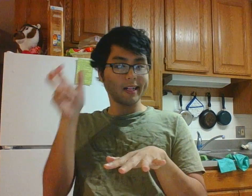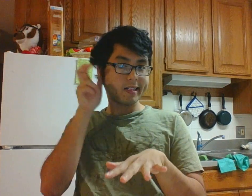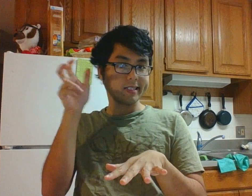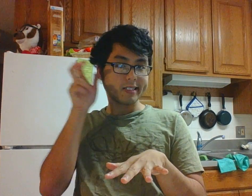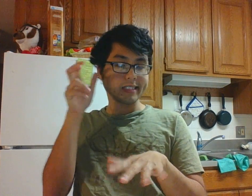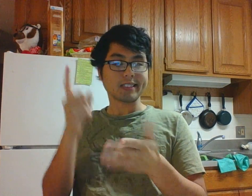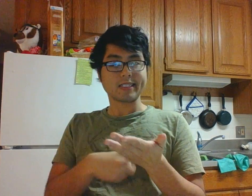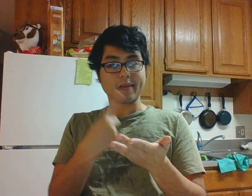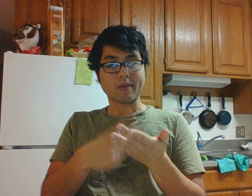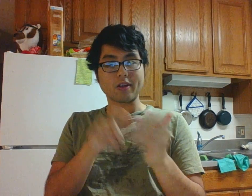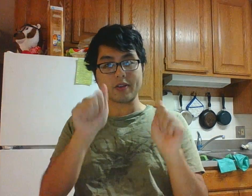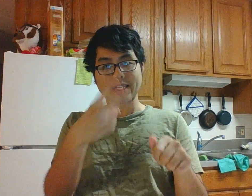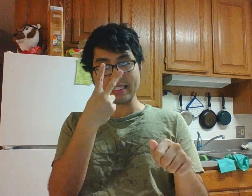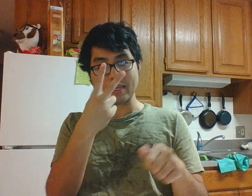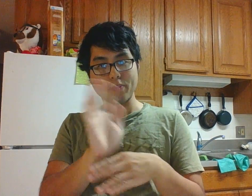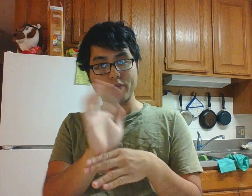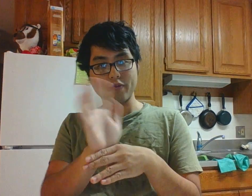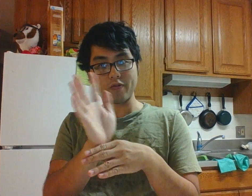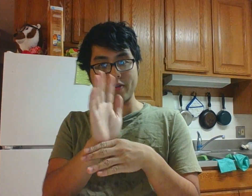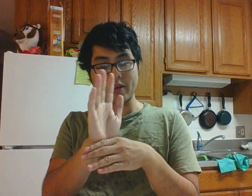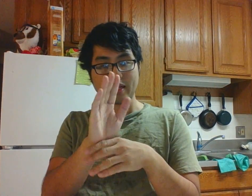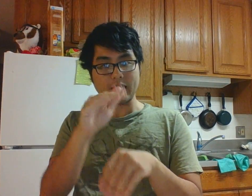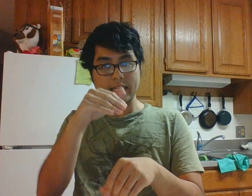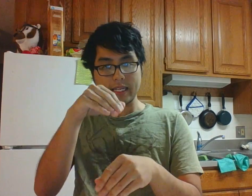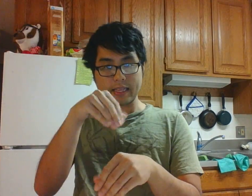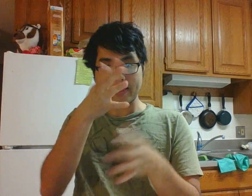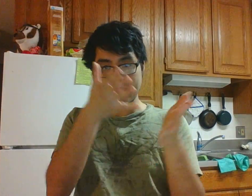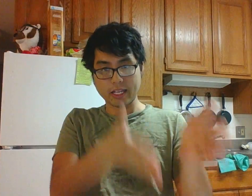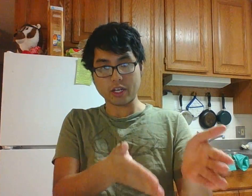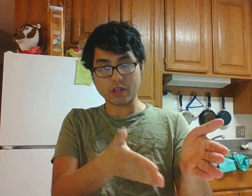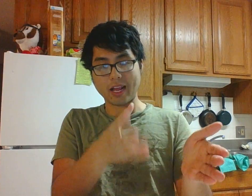listening and sometime you can see movies there